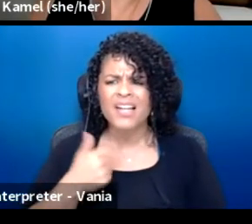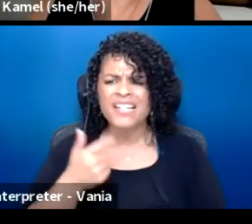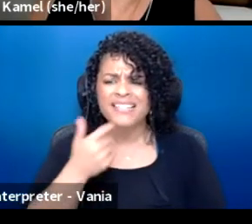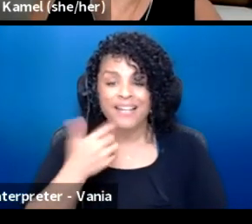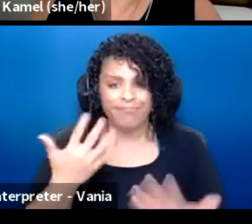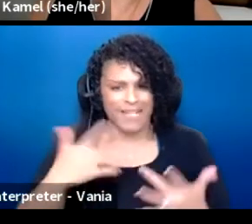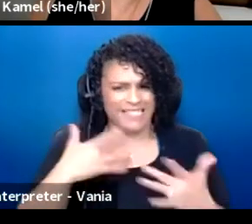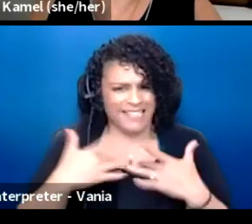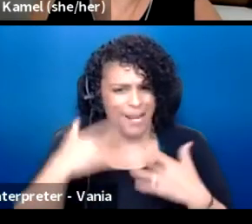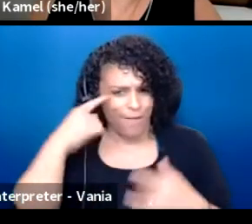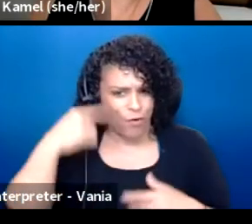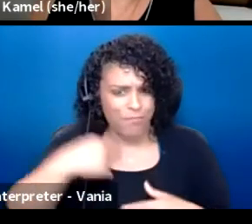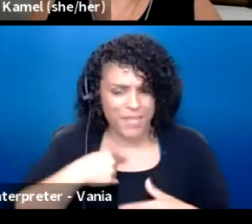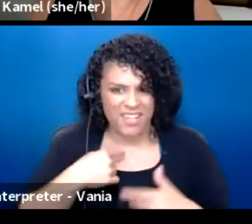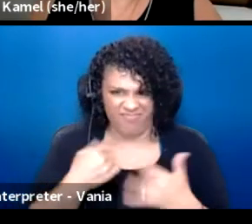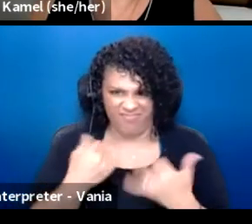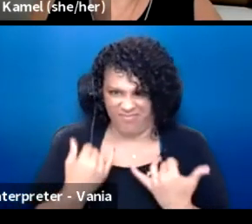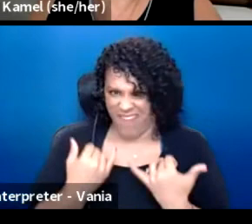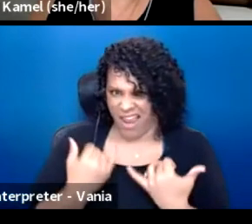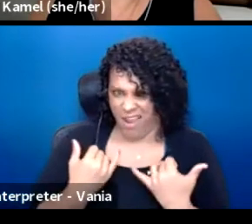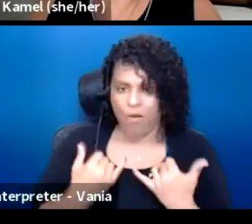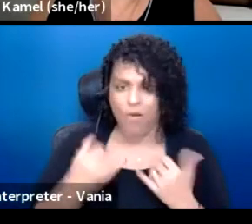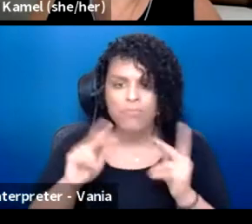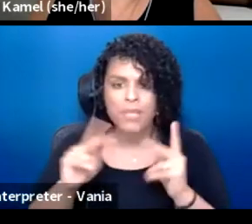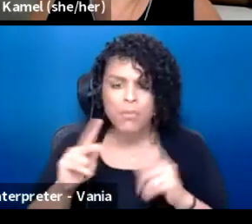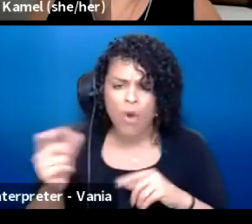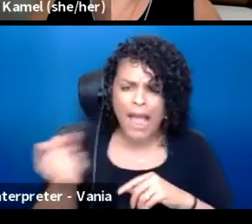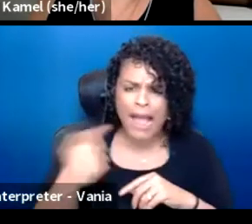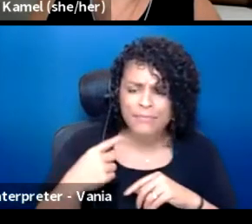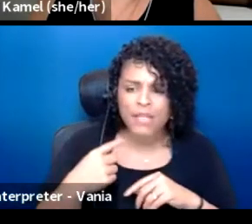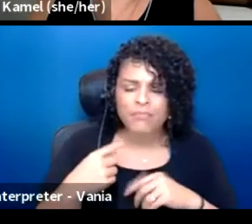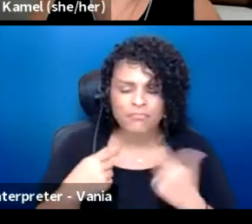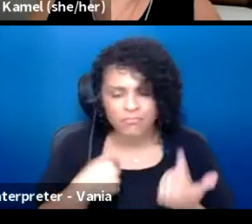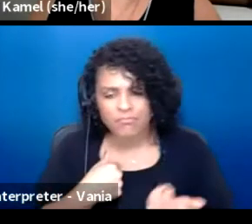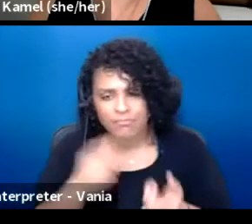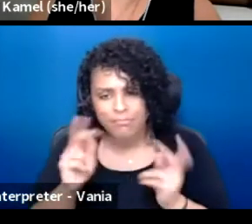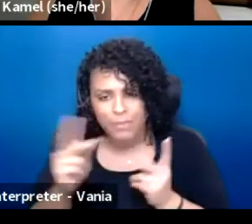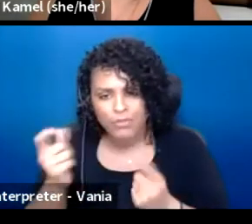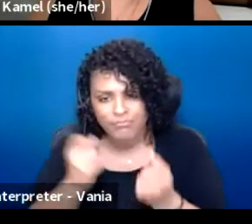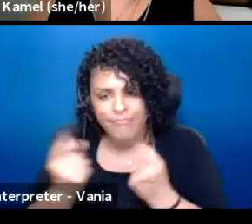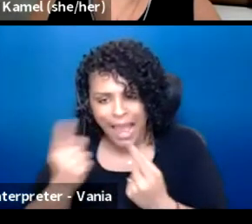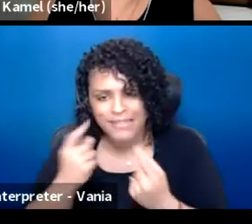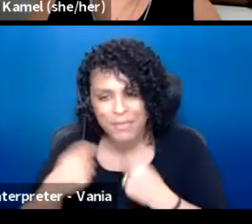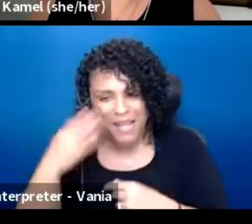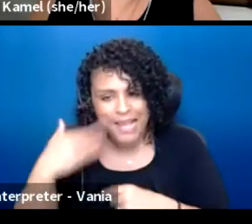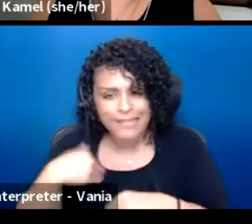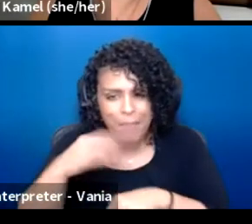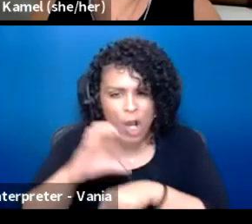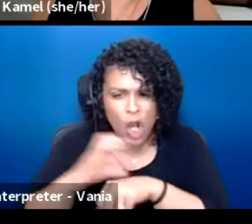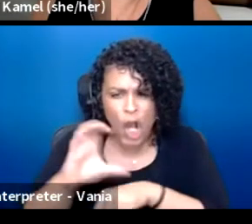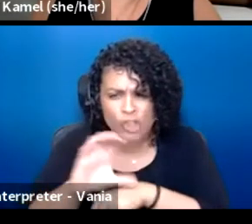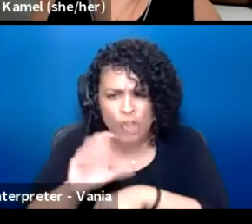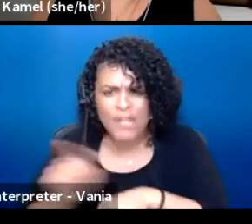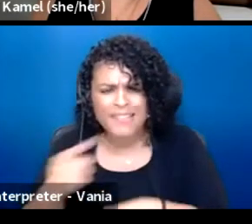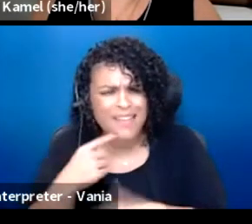What's exciting for me in this time is when people ask that question, which I get asked this question a lot as a consultant. Well, what am I supposed to do?